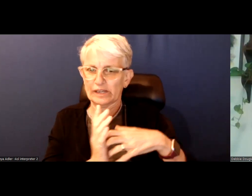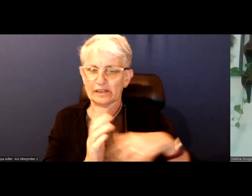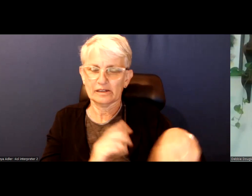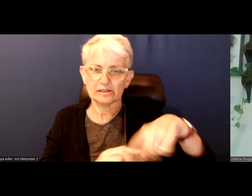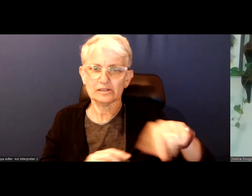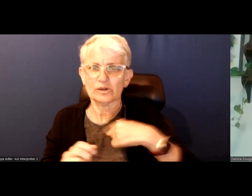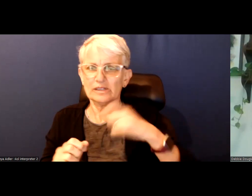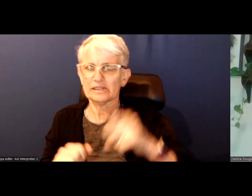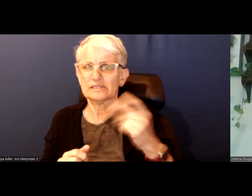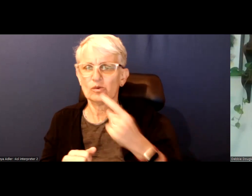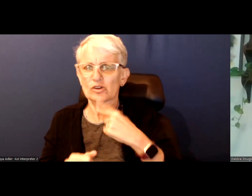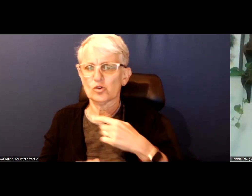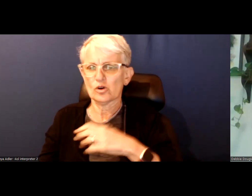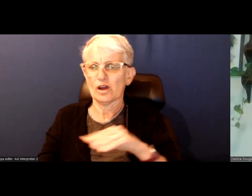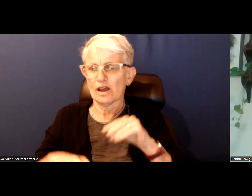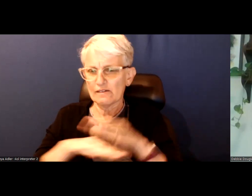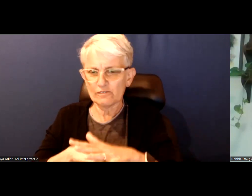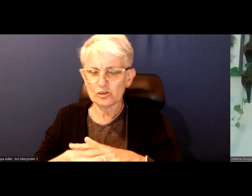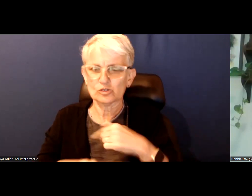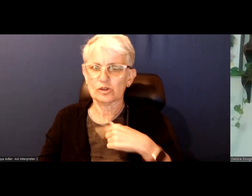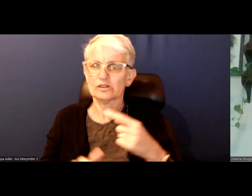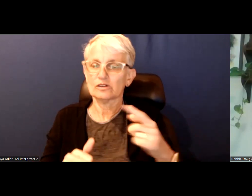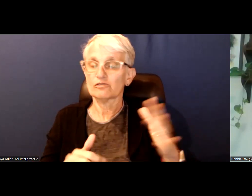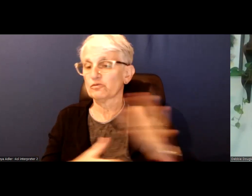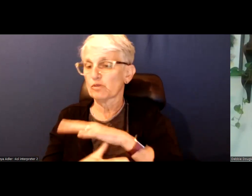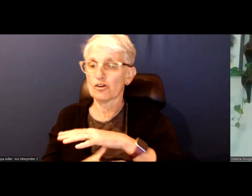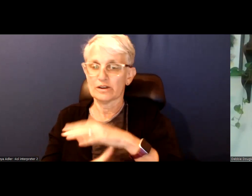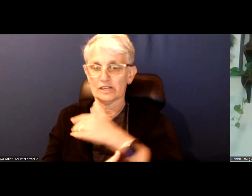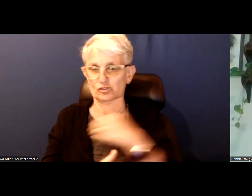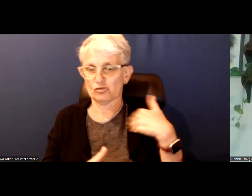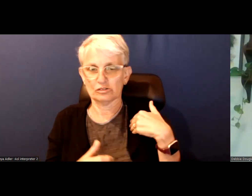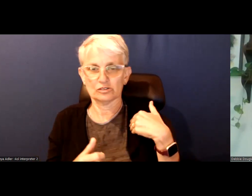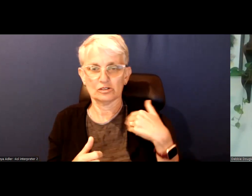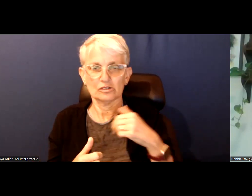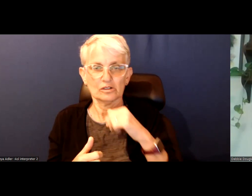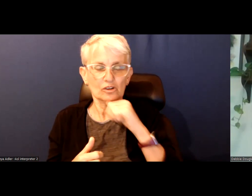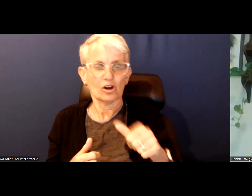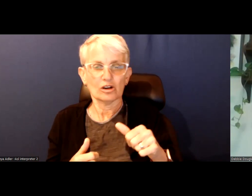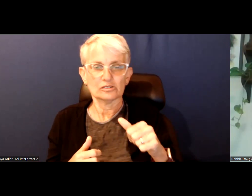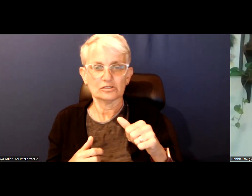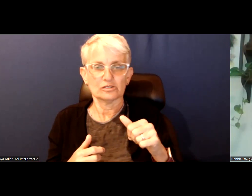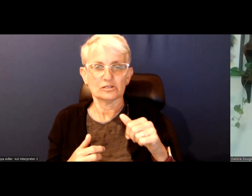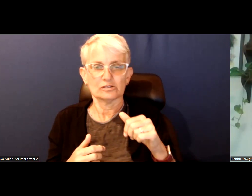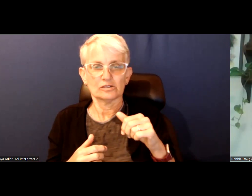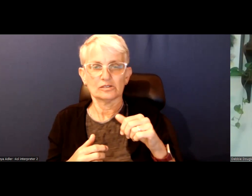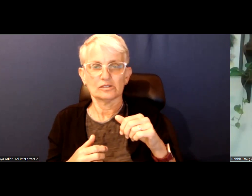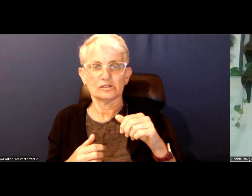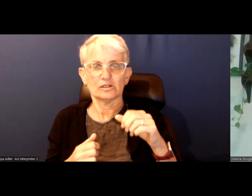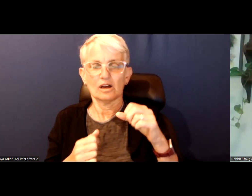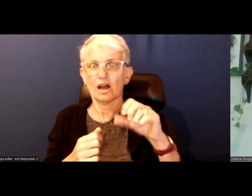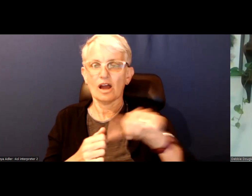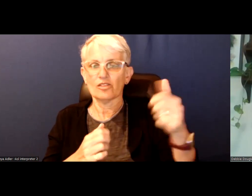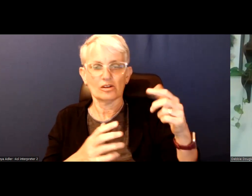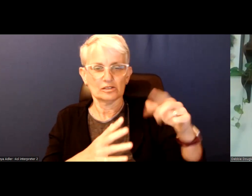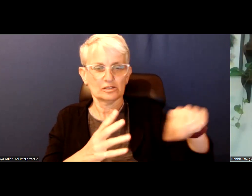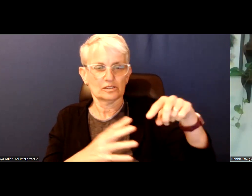We need a mayor I will put Toronto first and not be succumbed by the strong a provincial